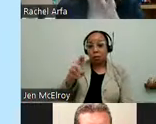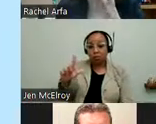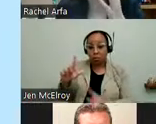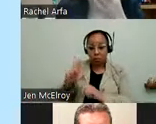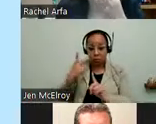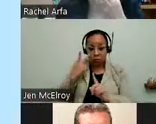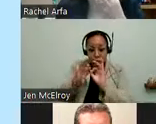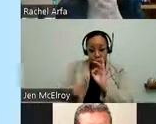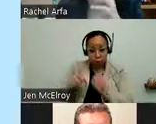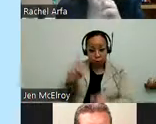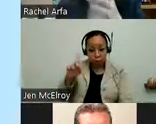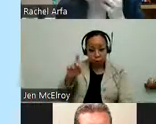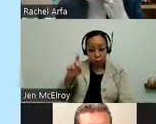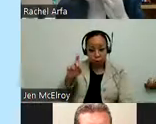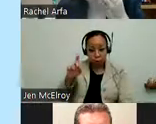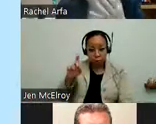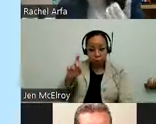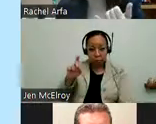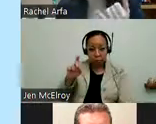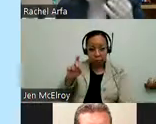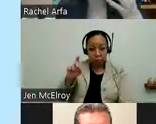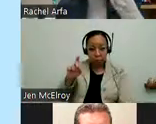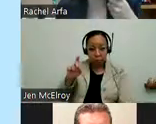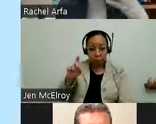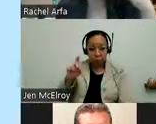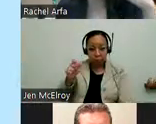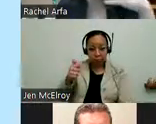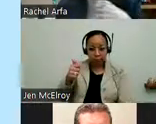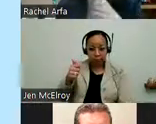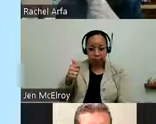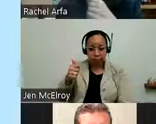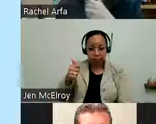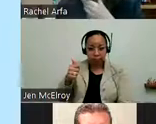interpreter now. I think we're both spotlighted.